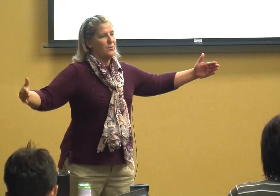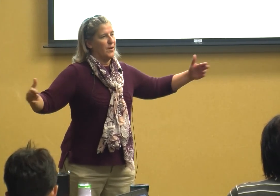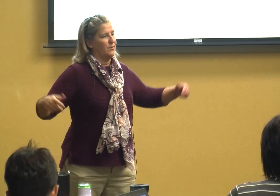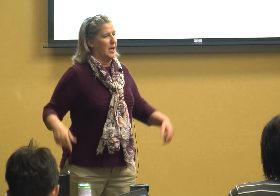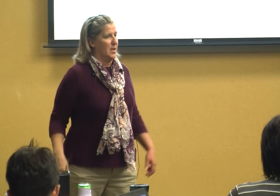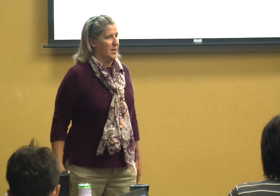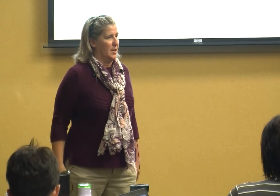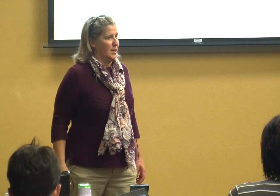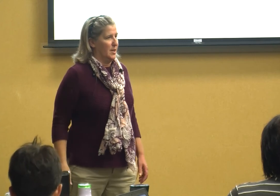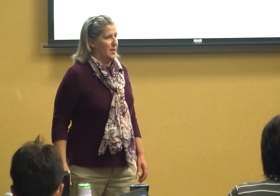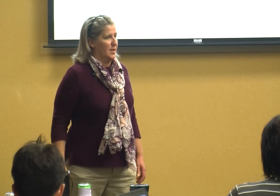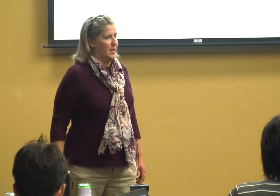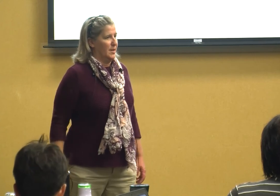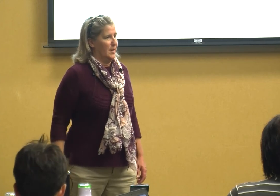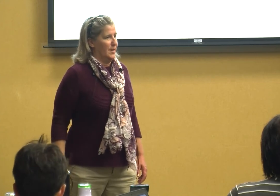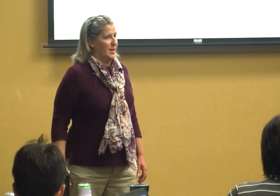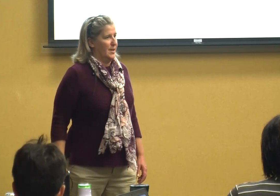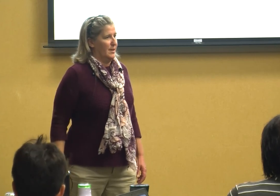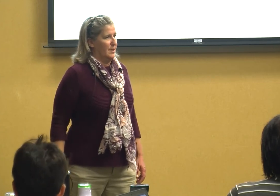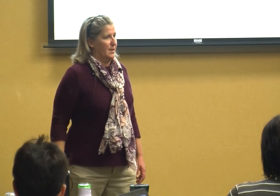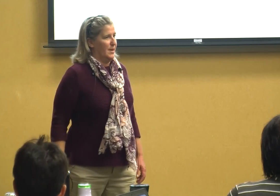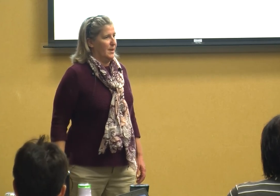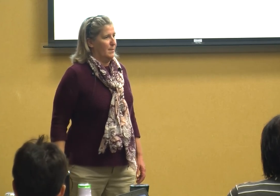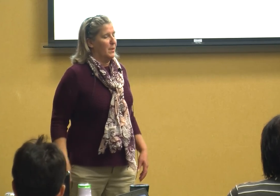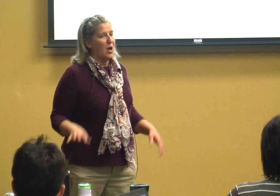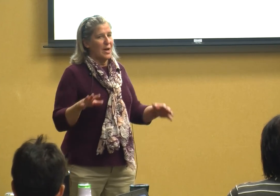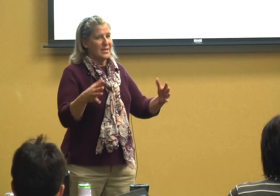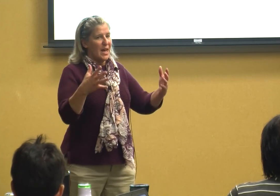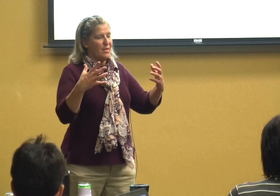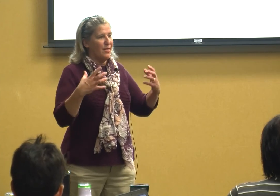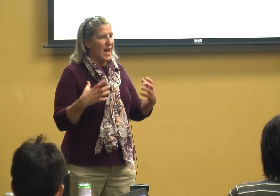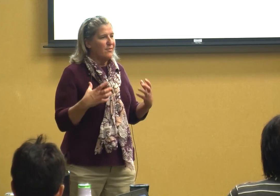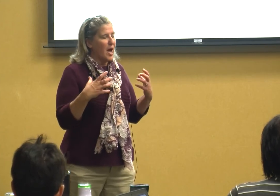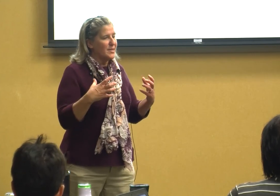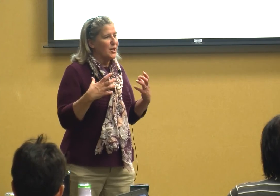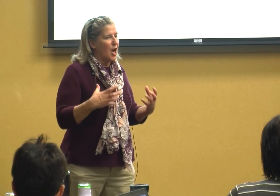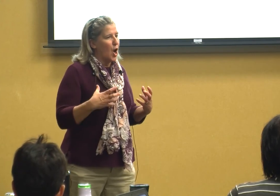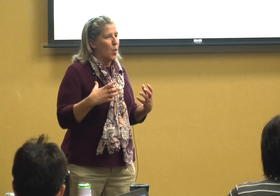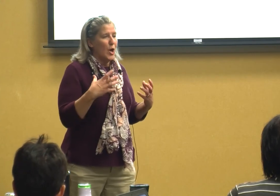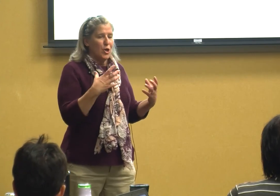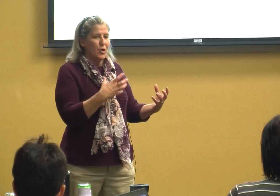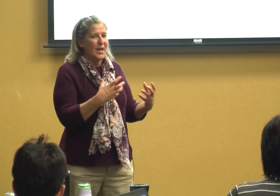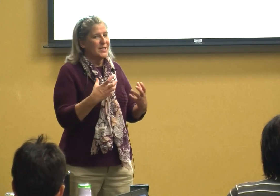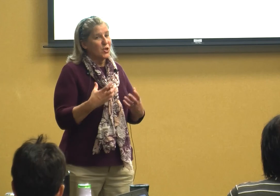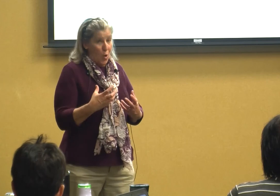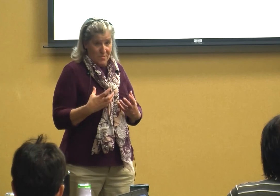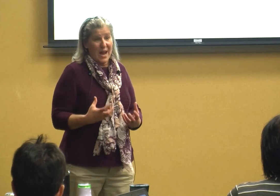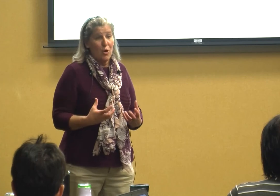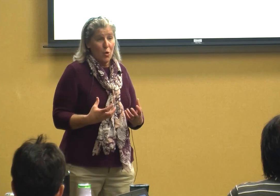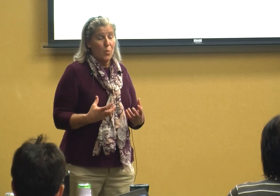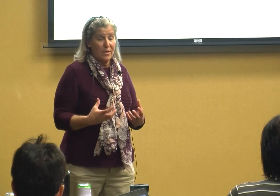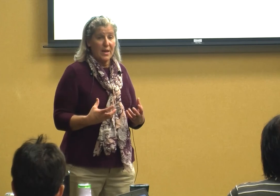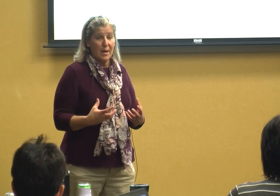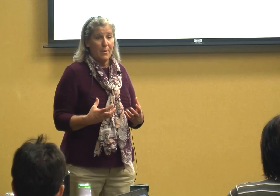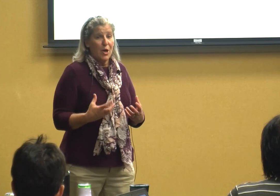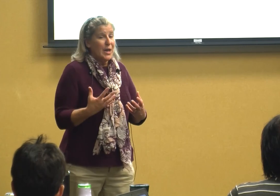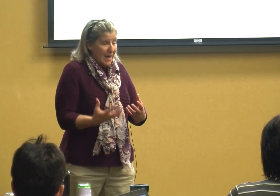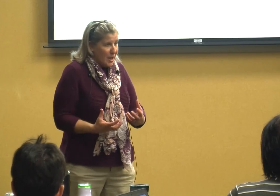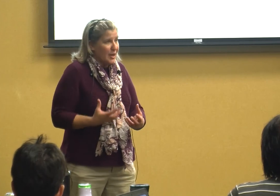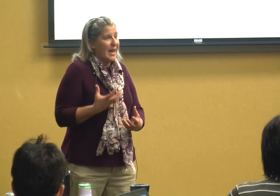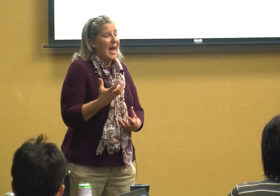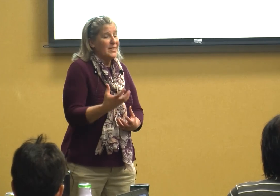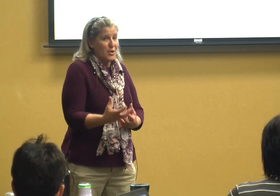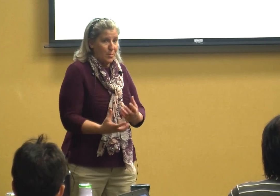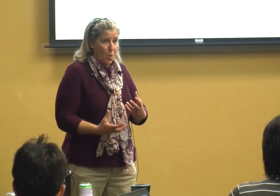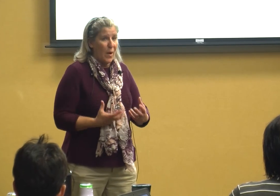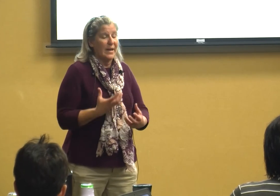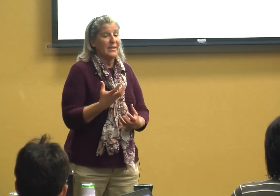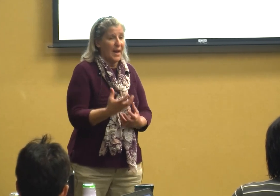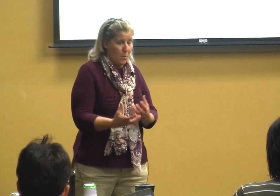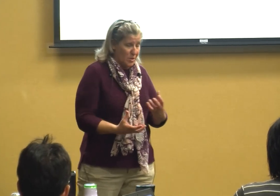50 because they've got to know you got to start there with them it'll get to the point and we'll